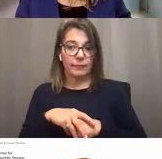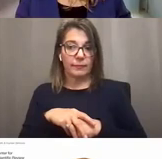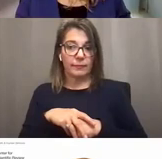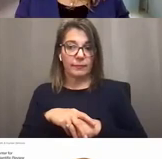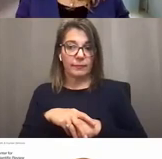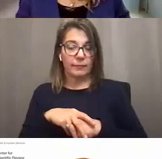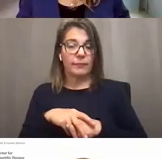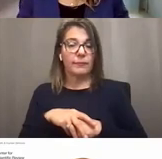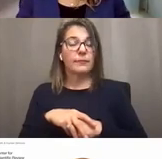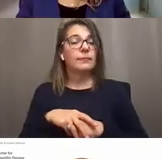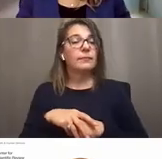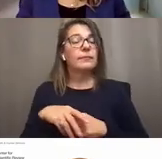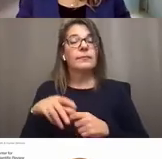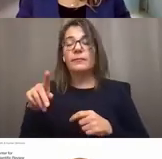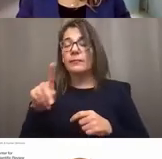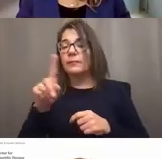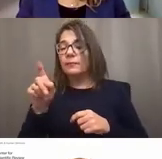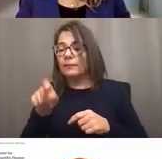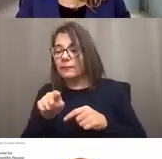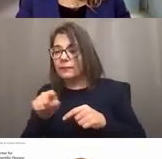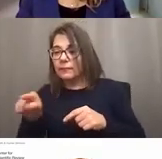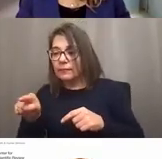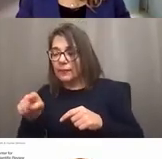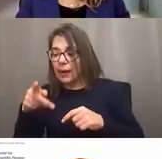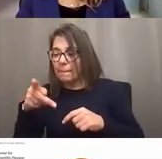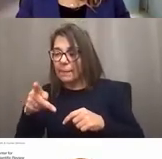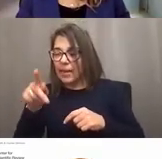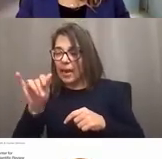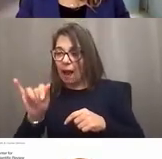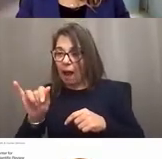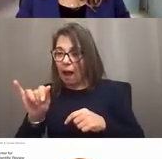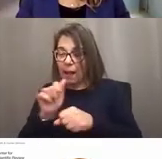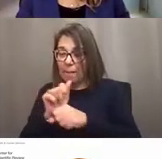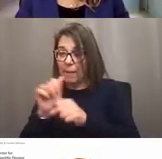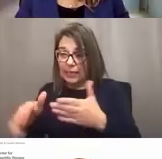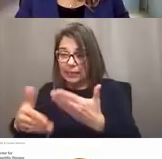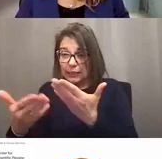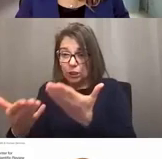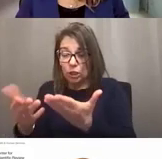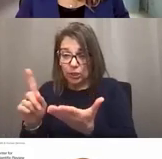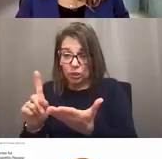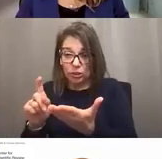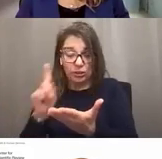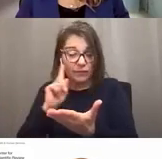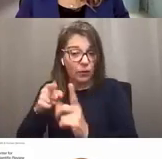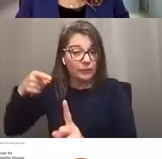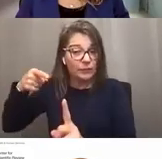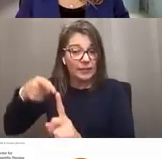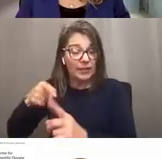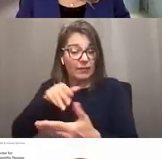Do we recommend that the PI makes suggestions for specific study sections?